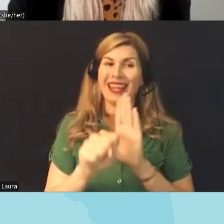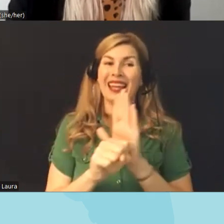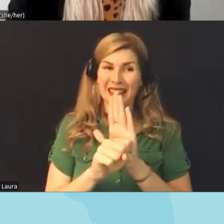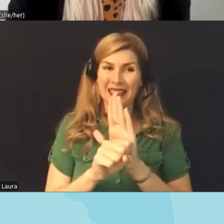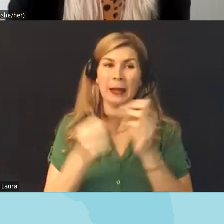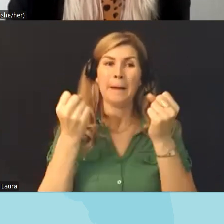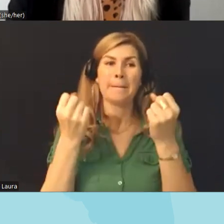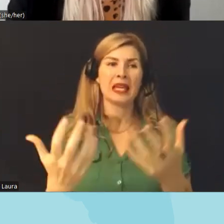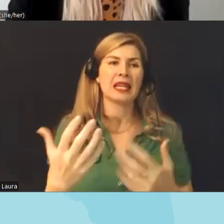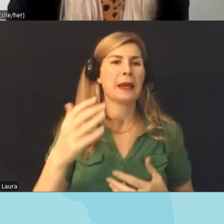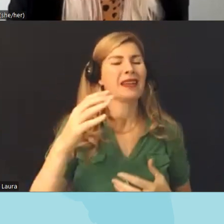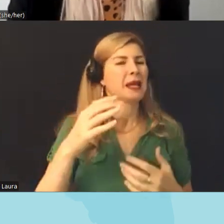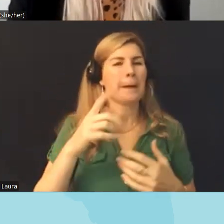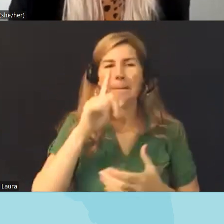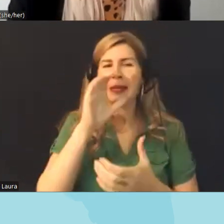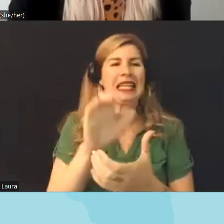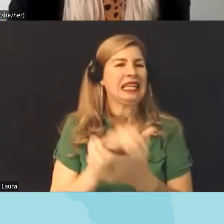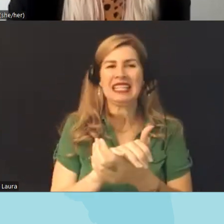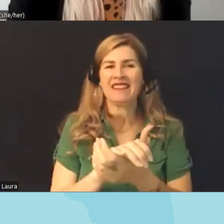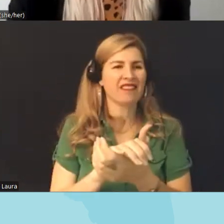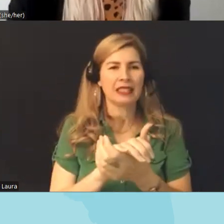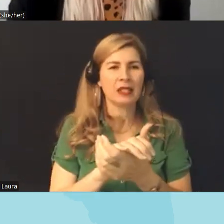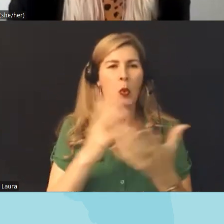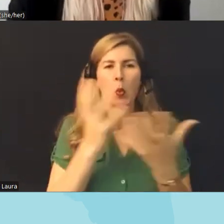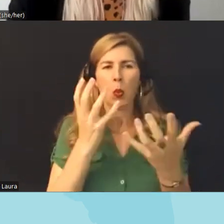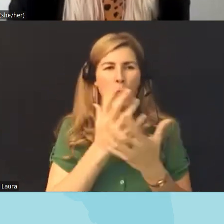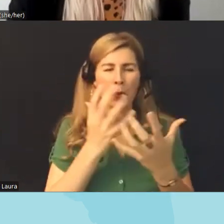fragile right so if you expose the truth or a different side of the story story people will